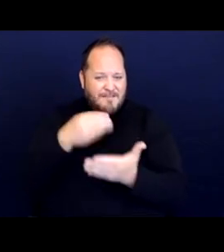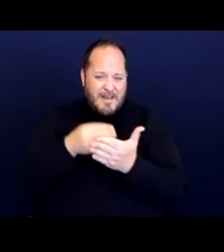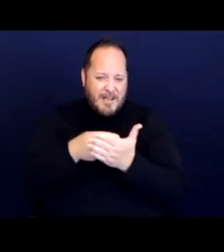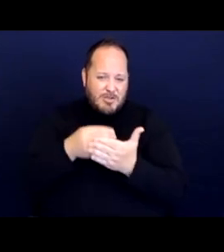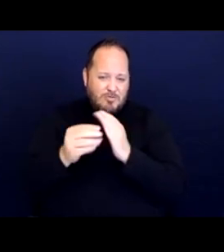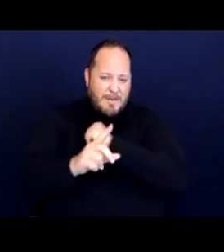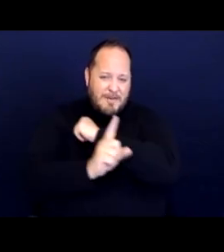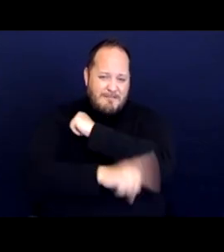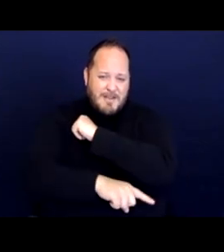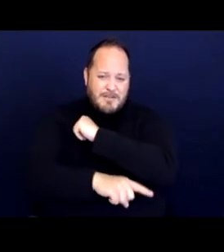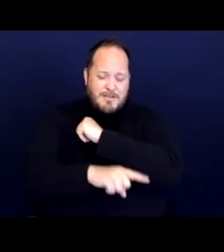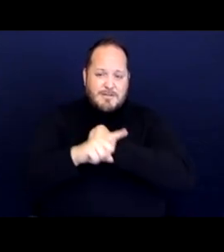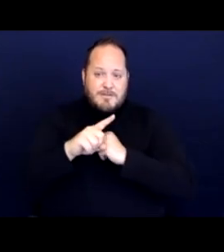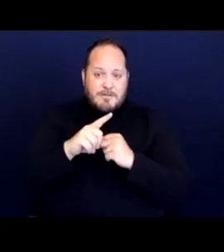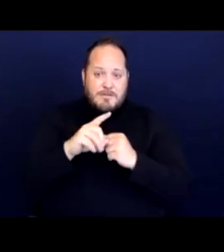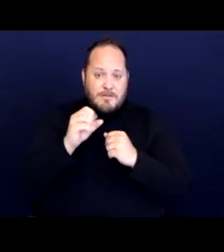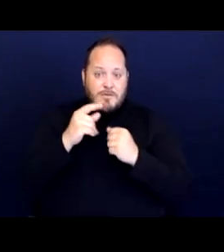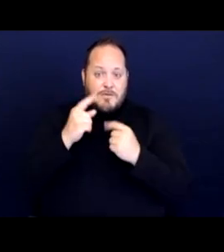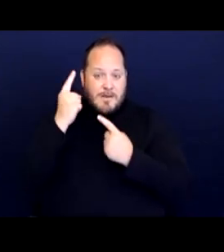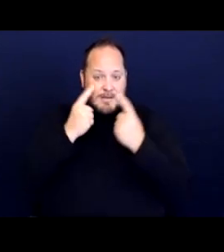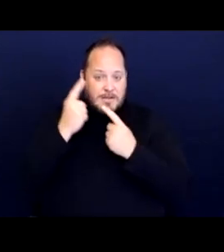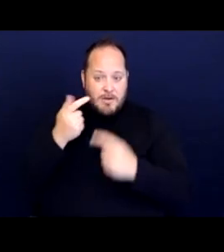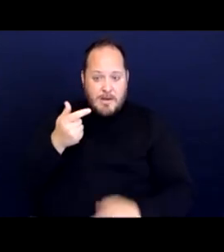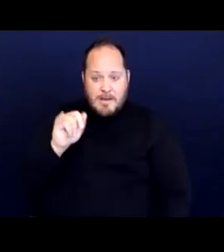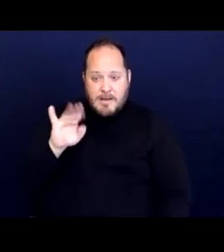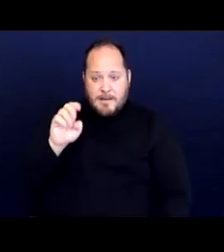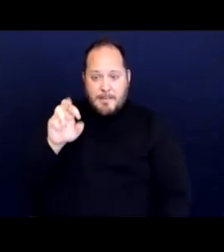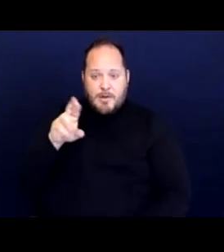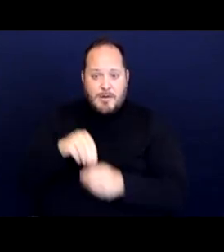So considering Giebeler in this context, can be helpful.